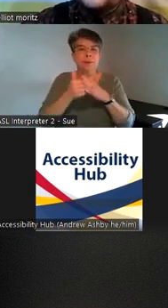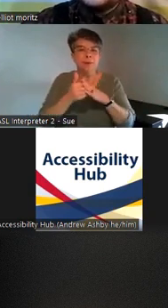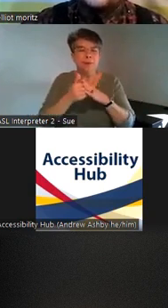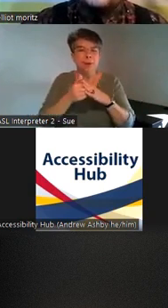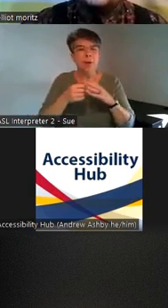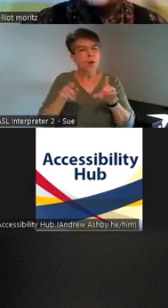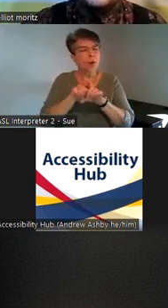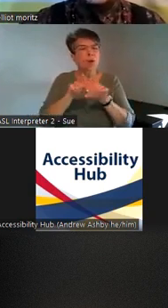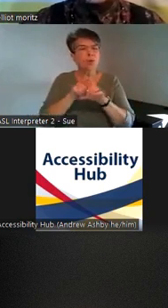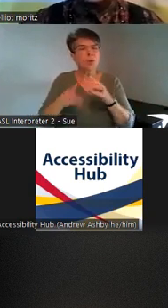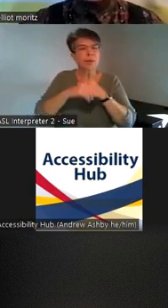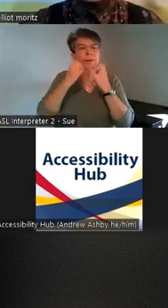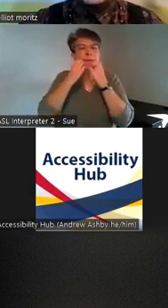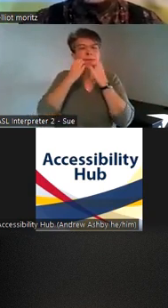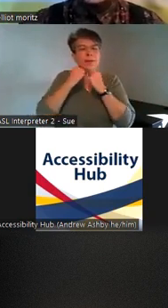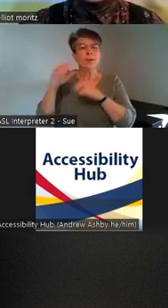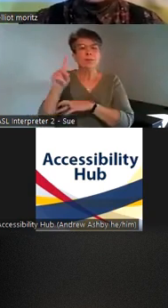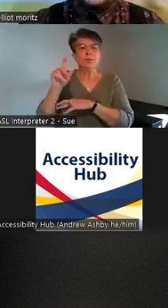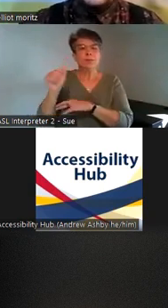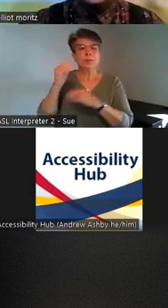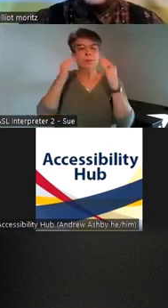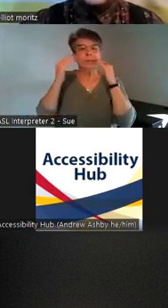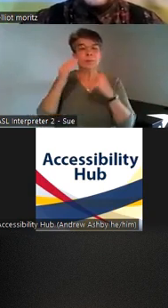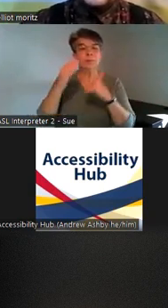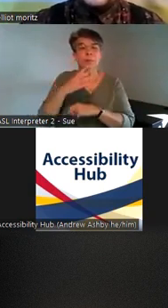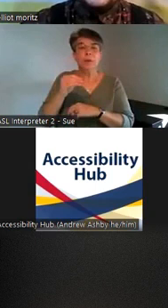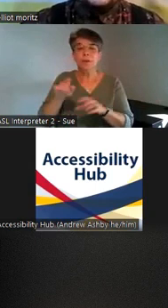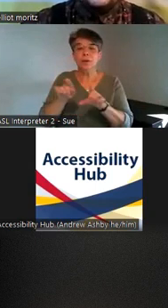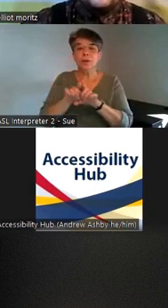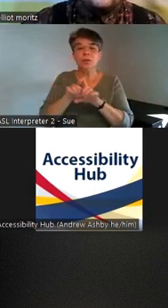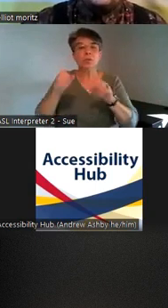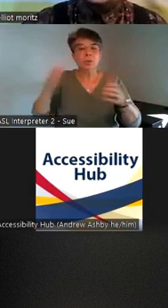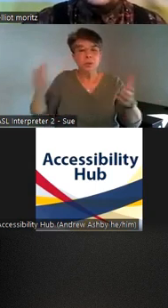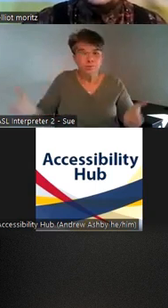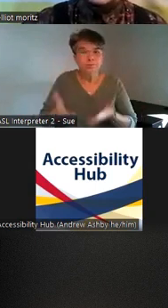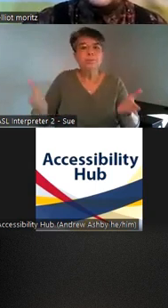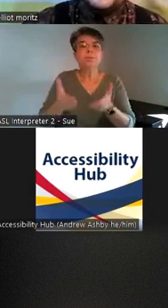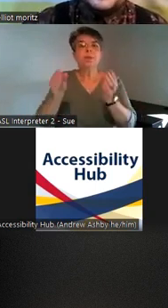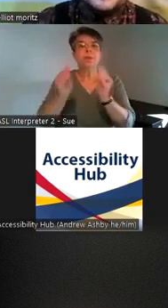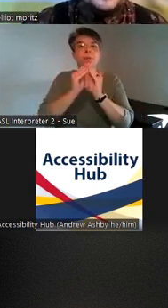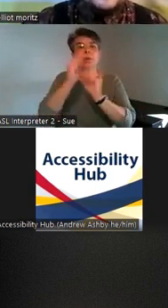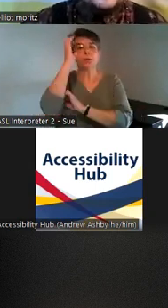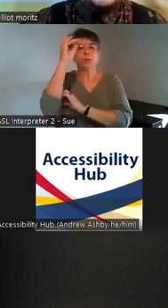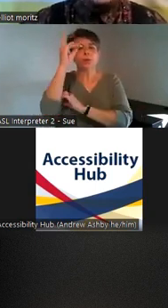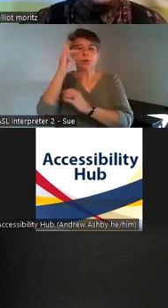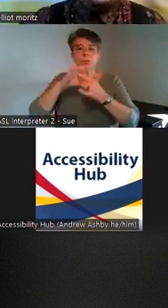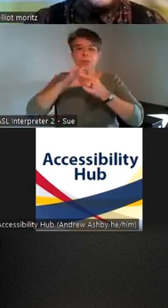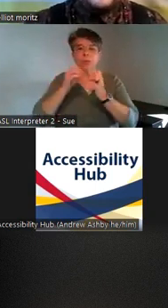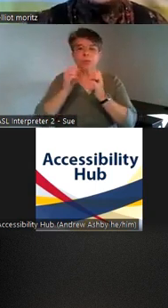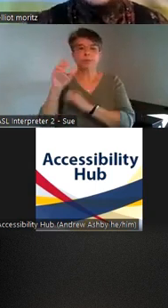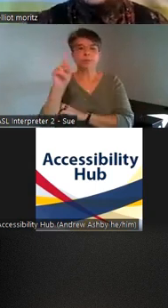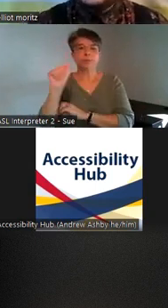across all social movements and to inspire further education on the disabled Community as a person